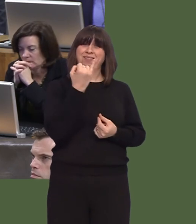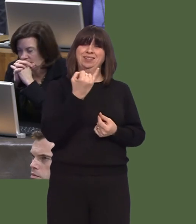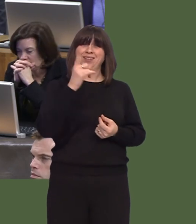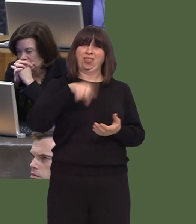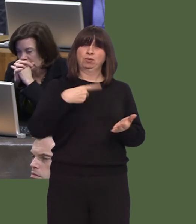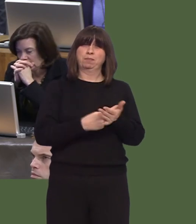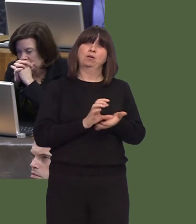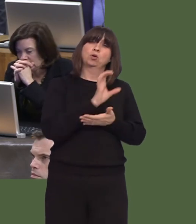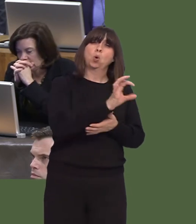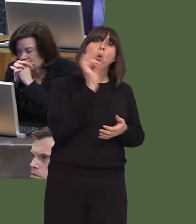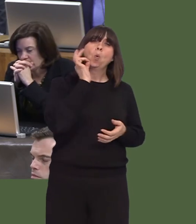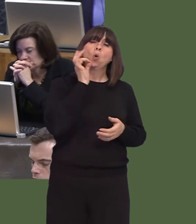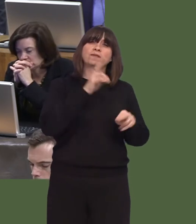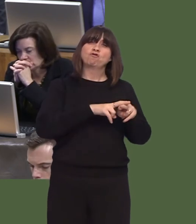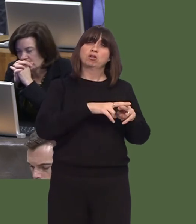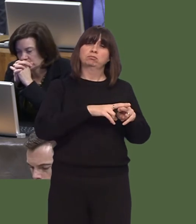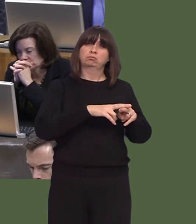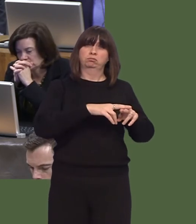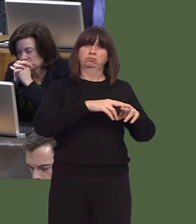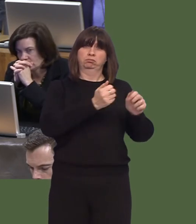them to offset the cost of business rates.